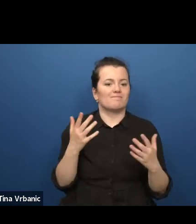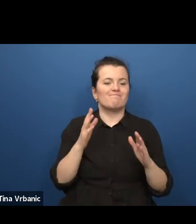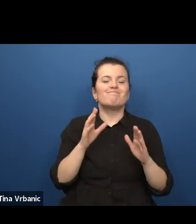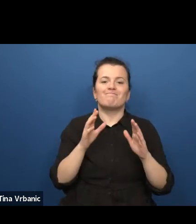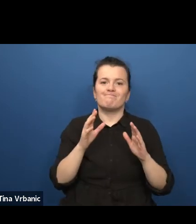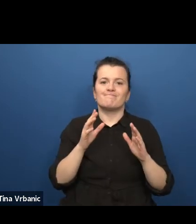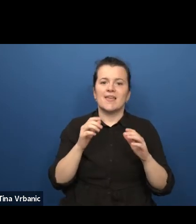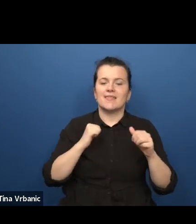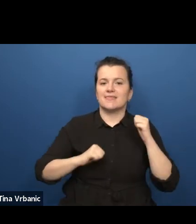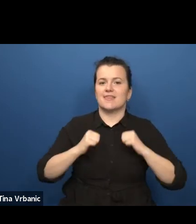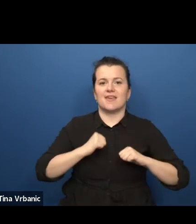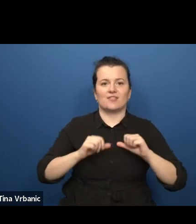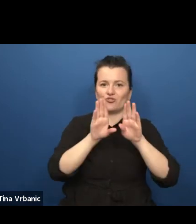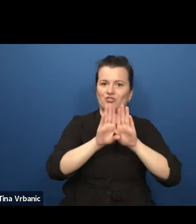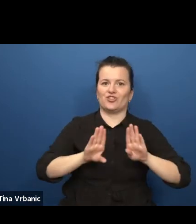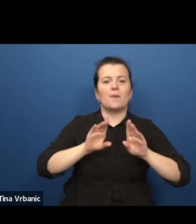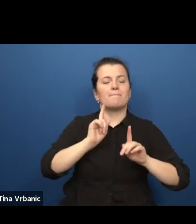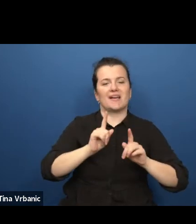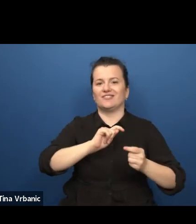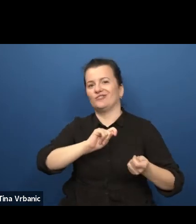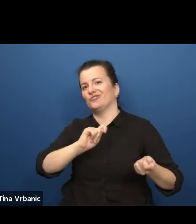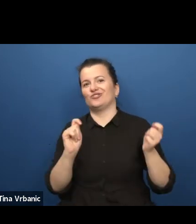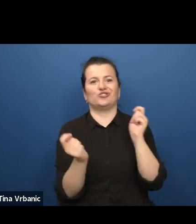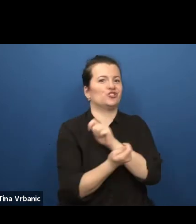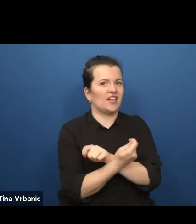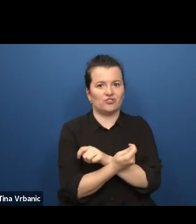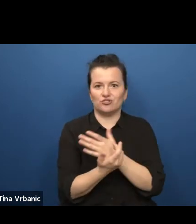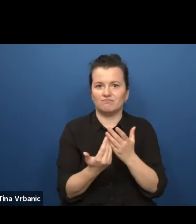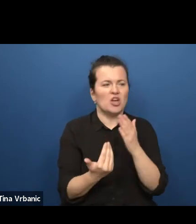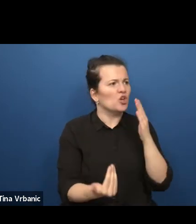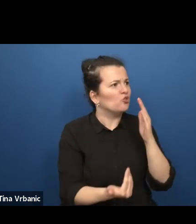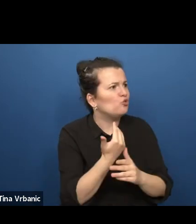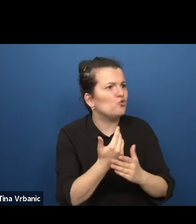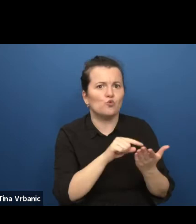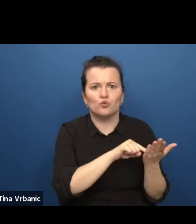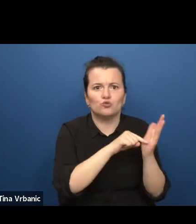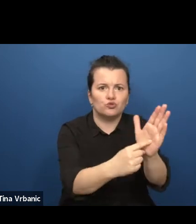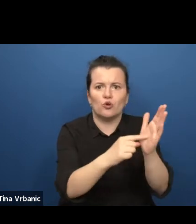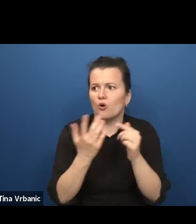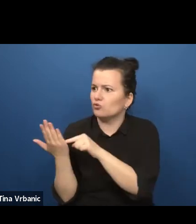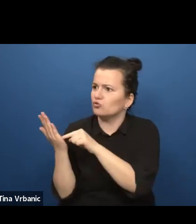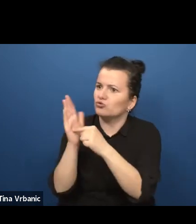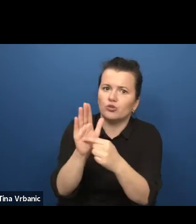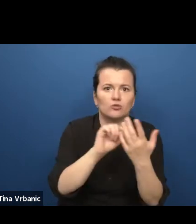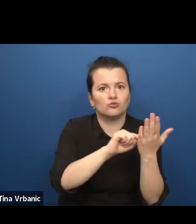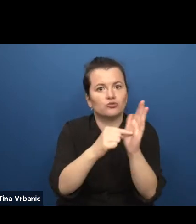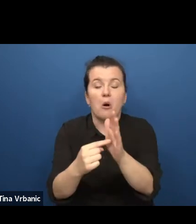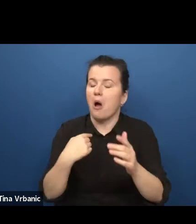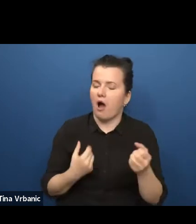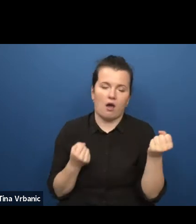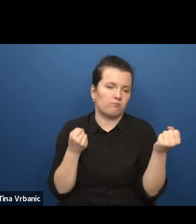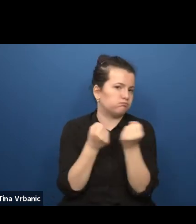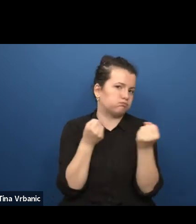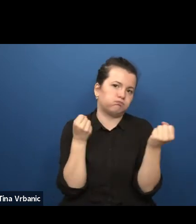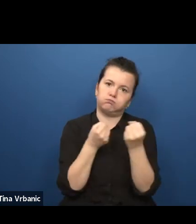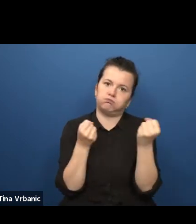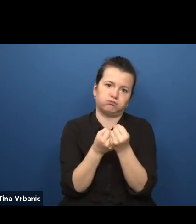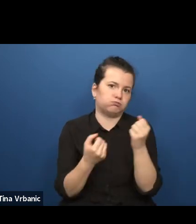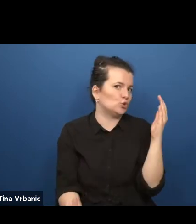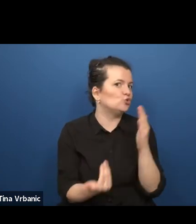One can do this by trying out new formats which I'm very much in favor of but what I would like to stress now